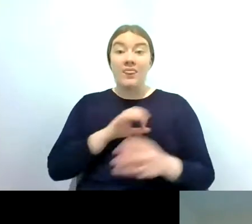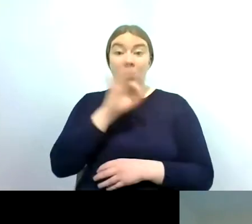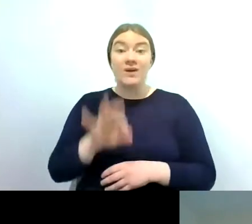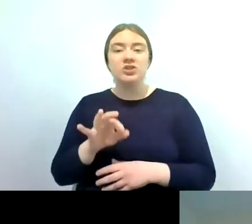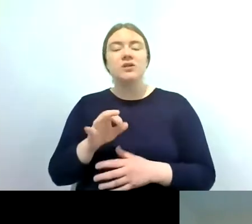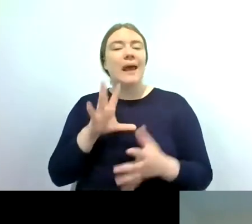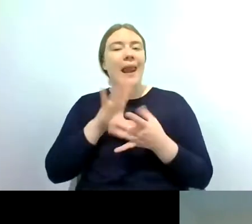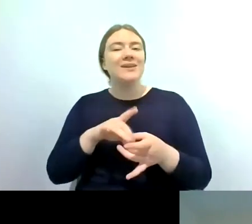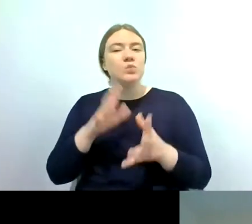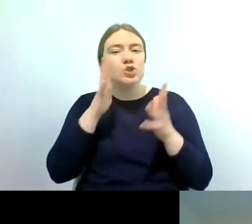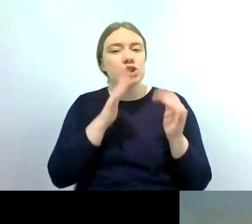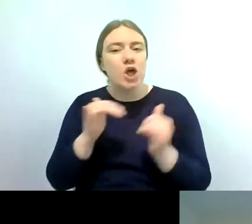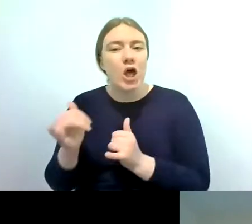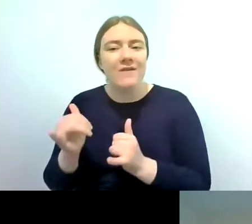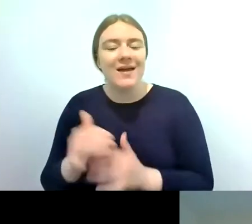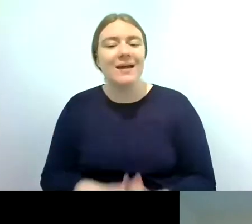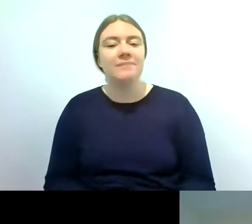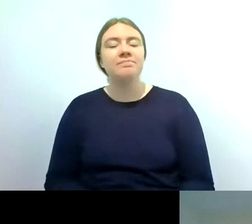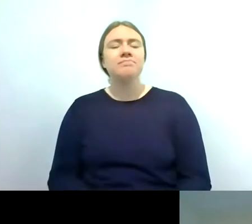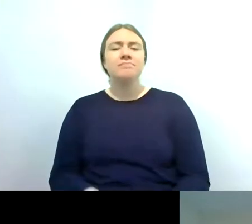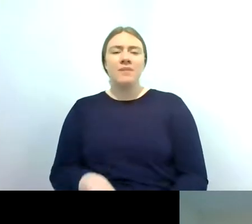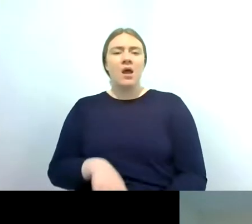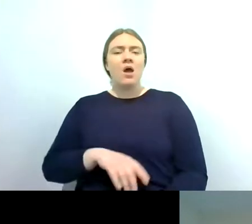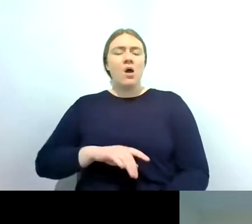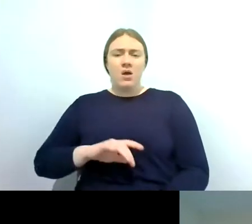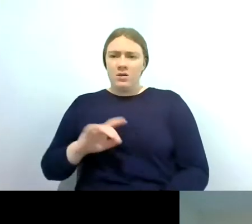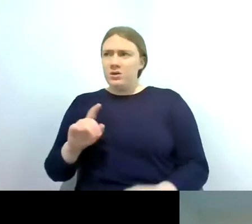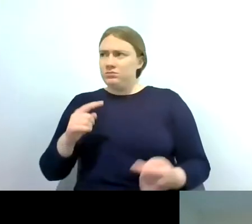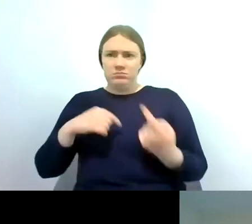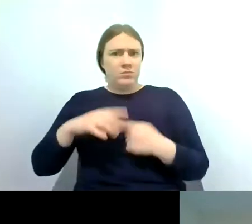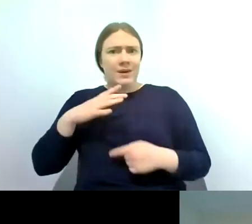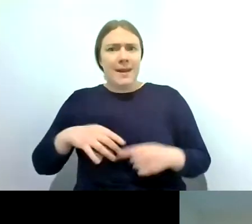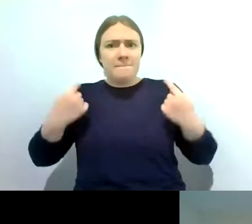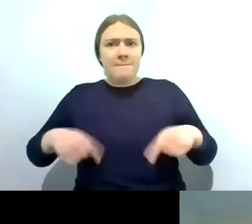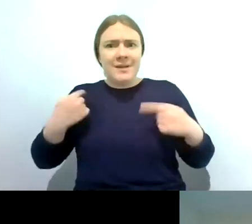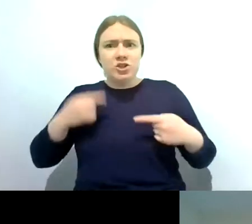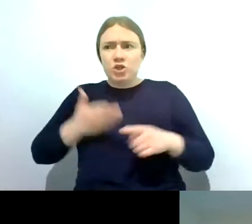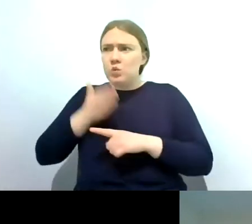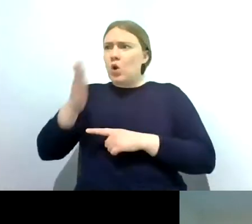um what permission is required to survey um and then sort of follow up is it better